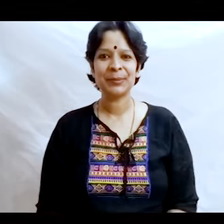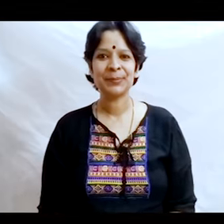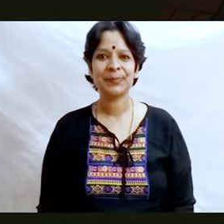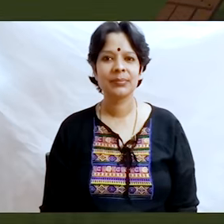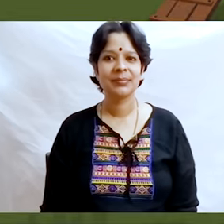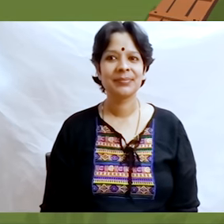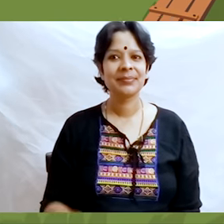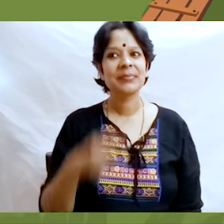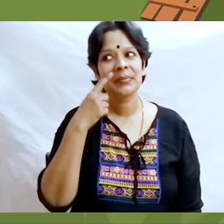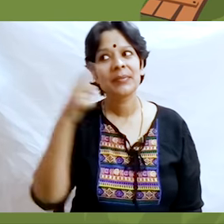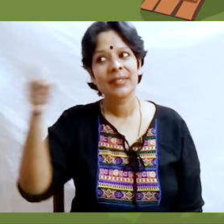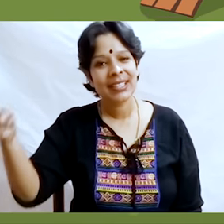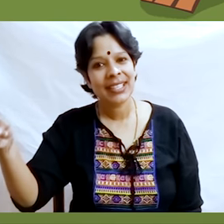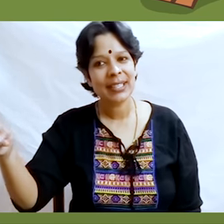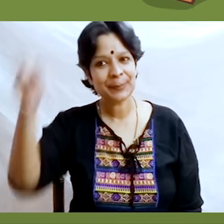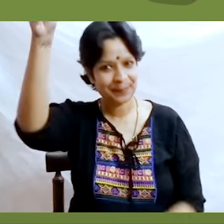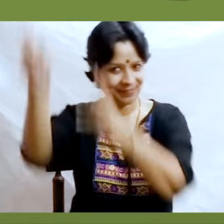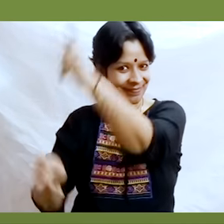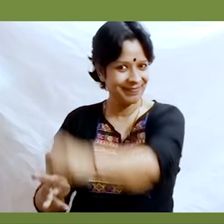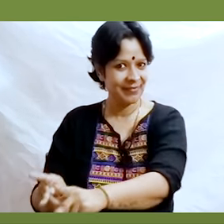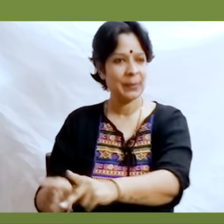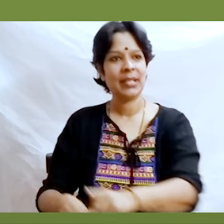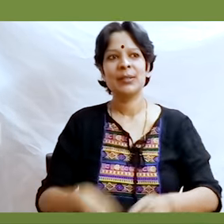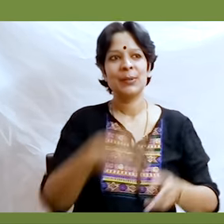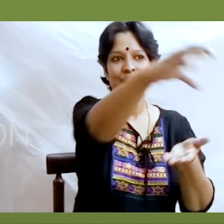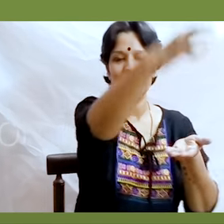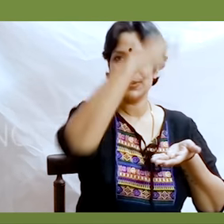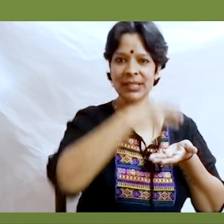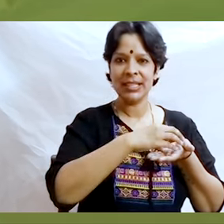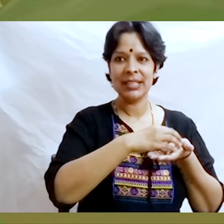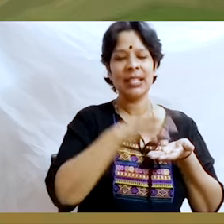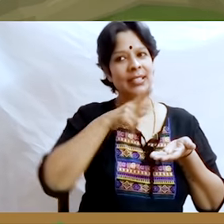You the countryman took the eggs to market